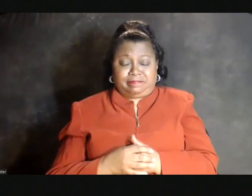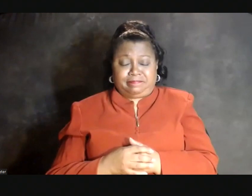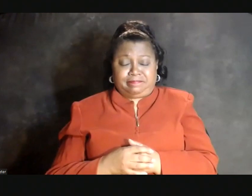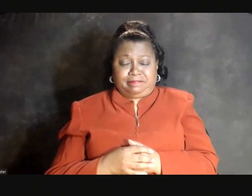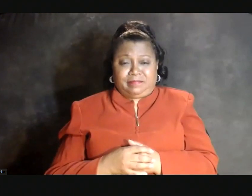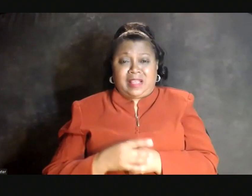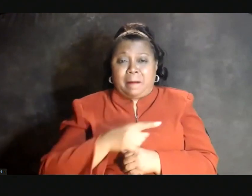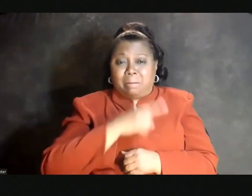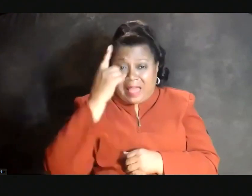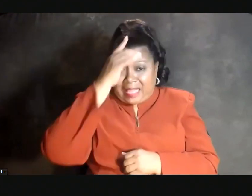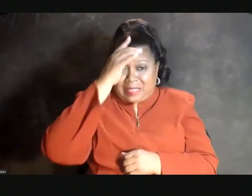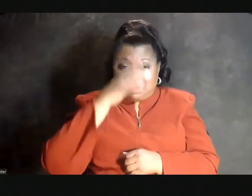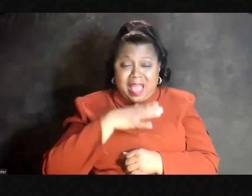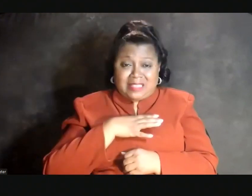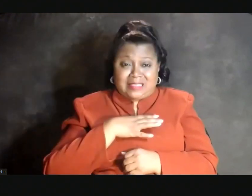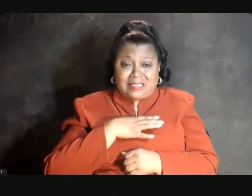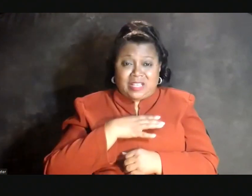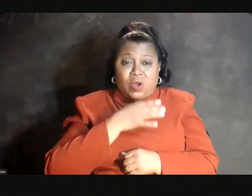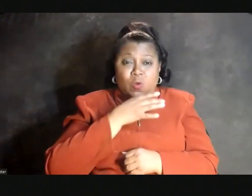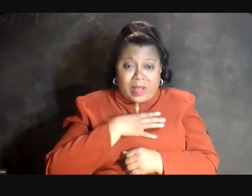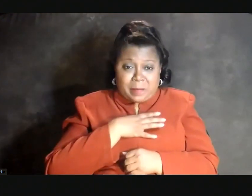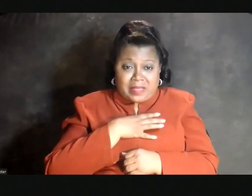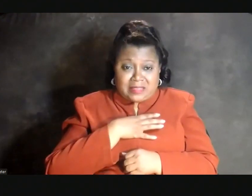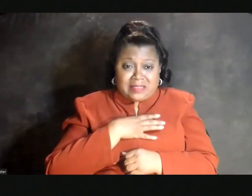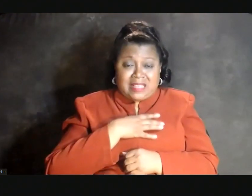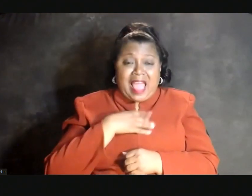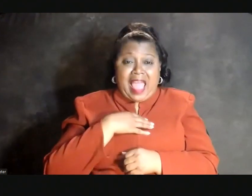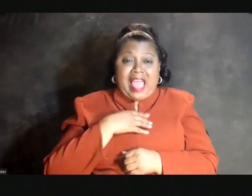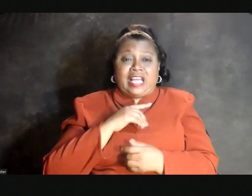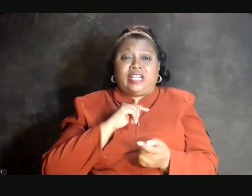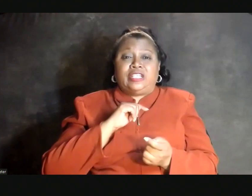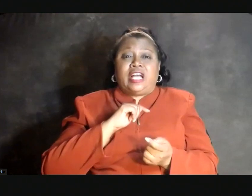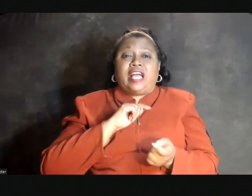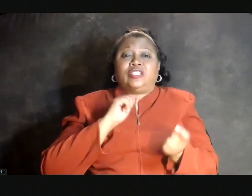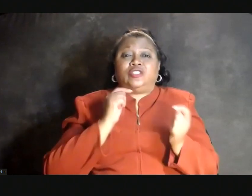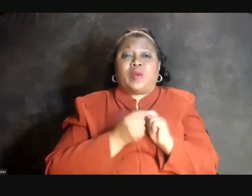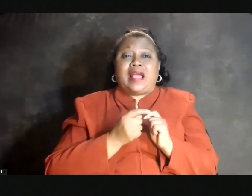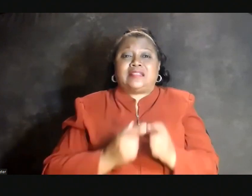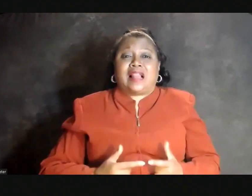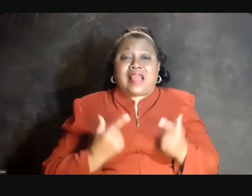Black men, women, and trans lives matter.